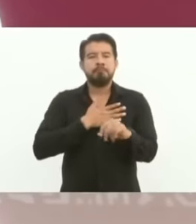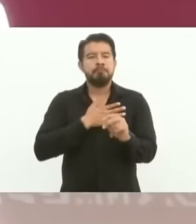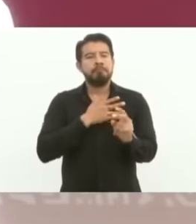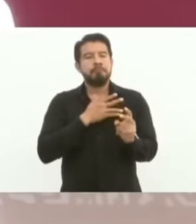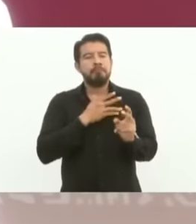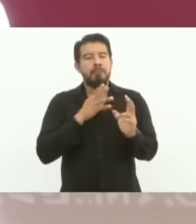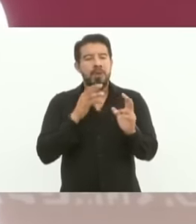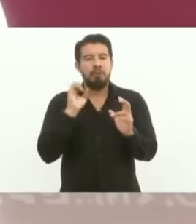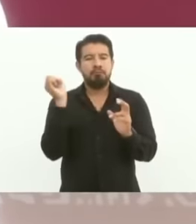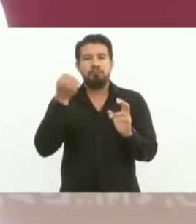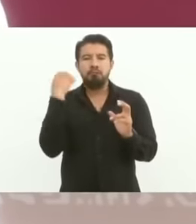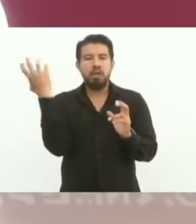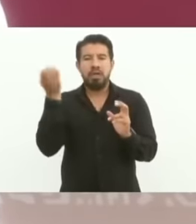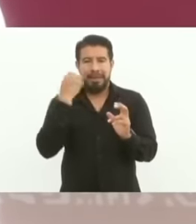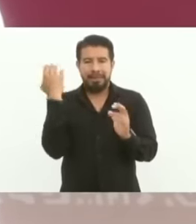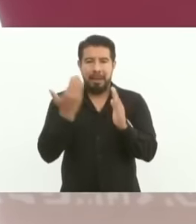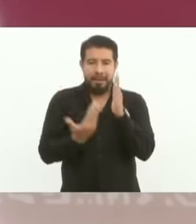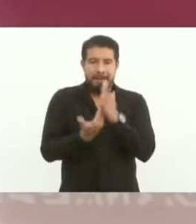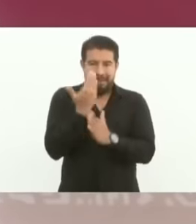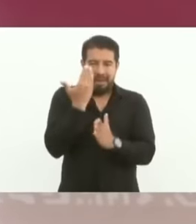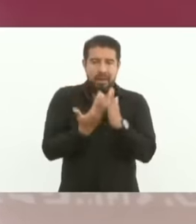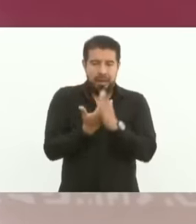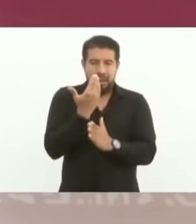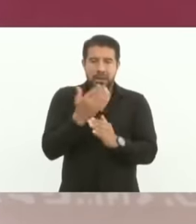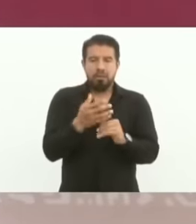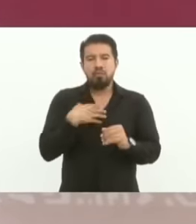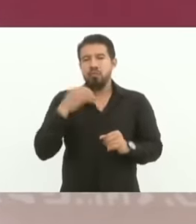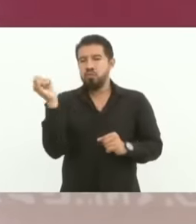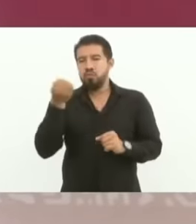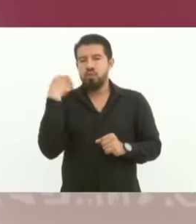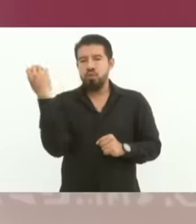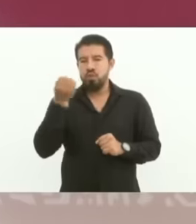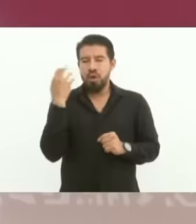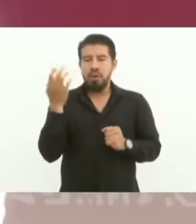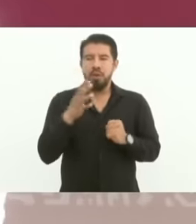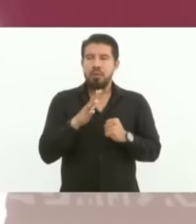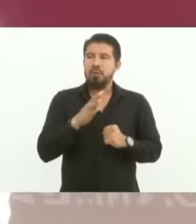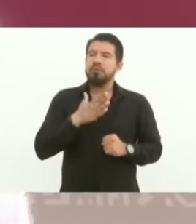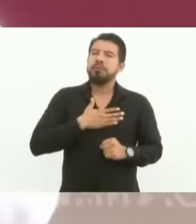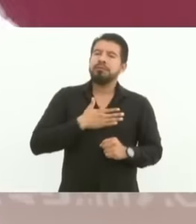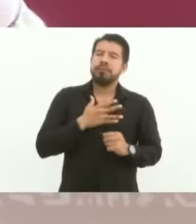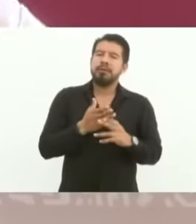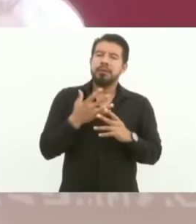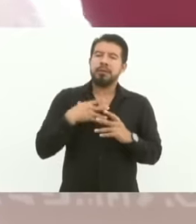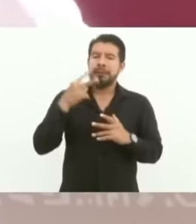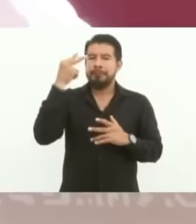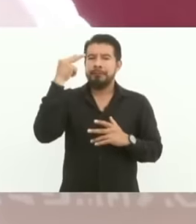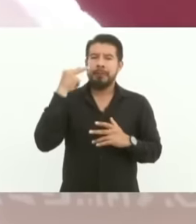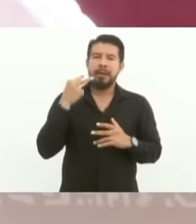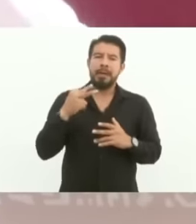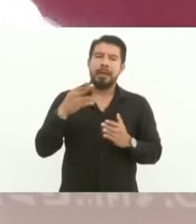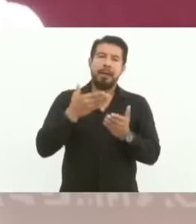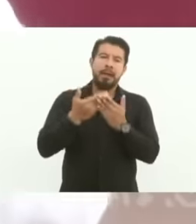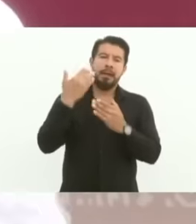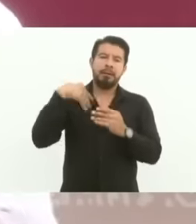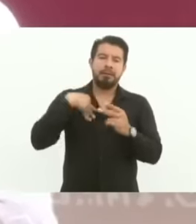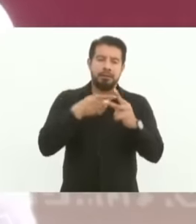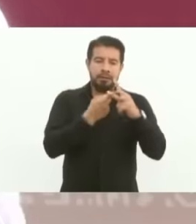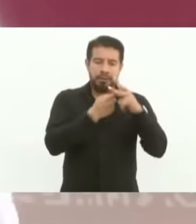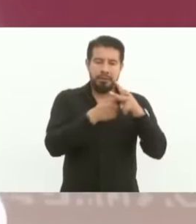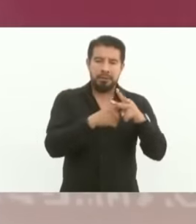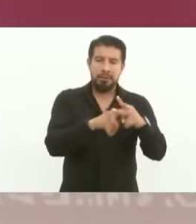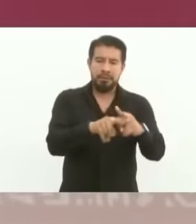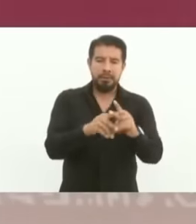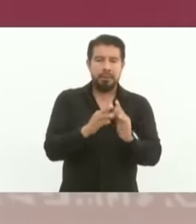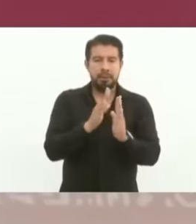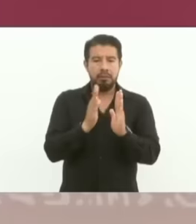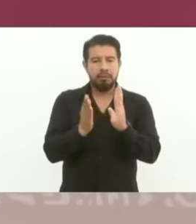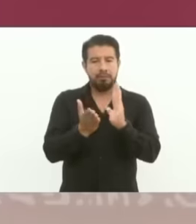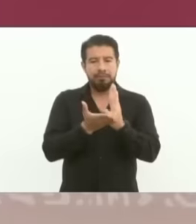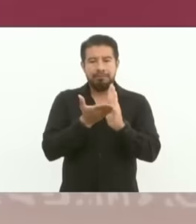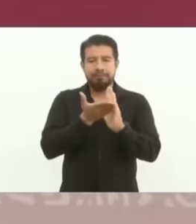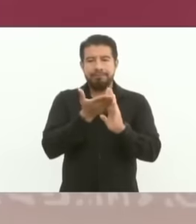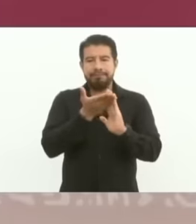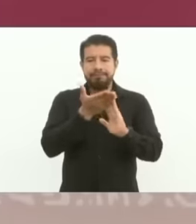had to travel when the roads began to be built